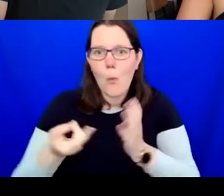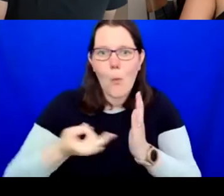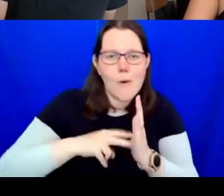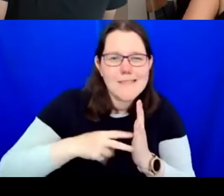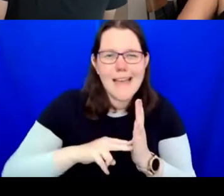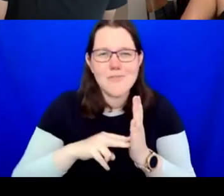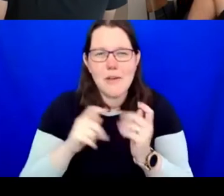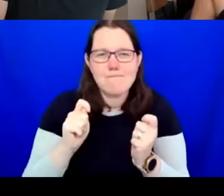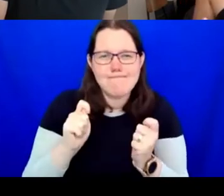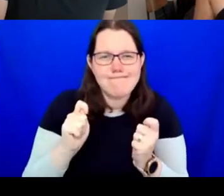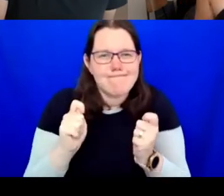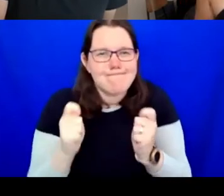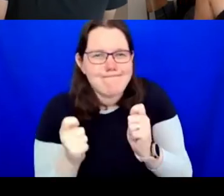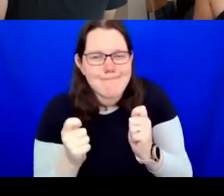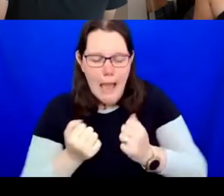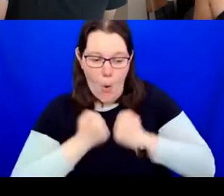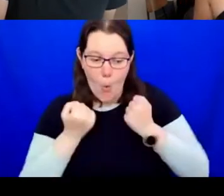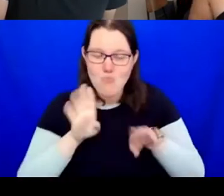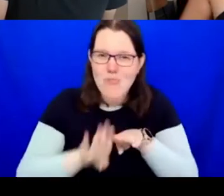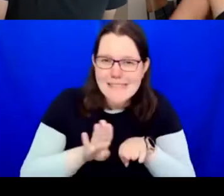our own practice and thinking, so for me,